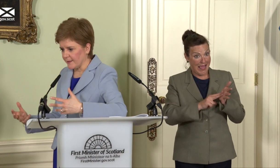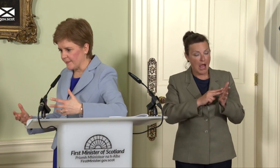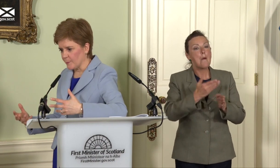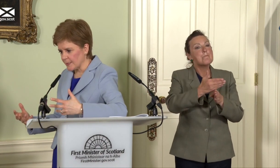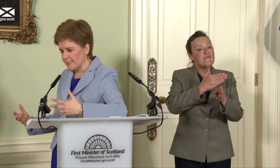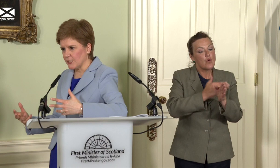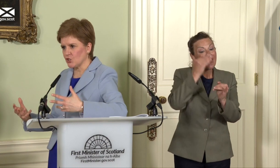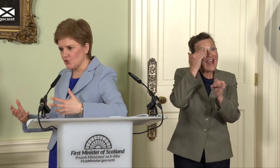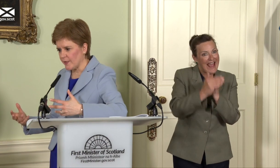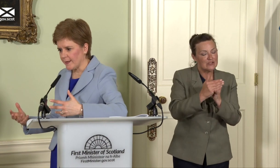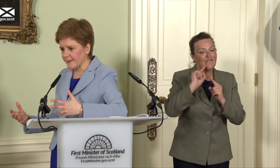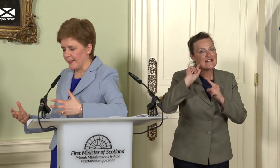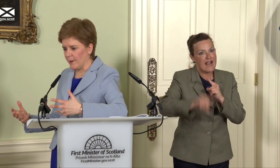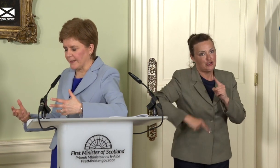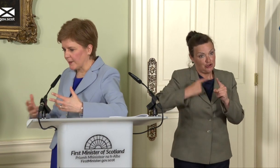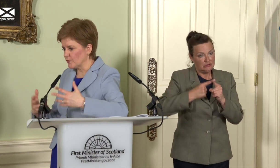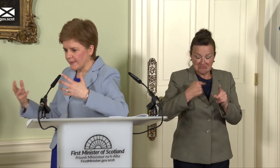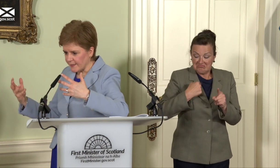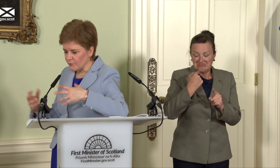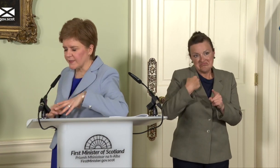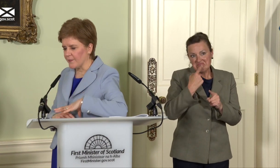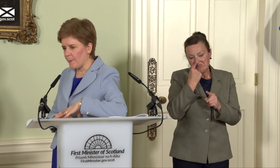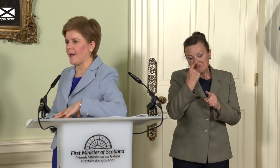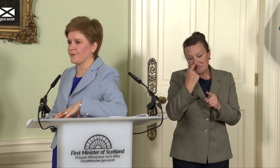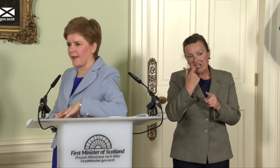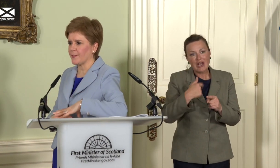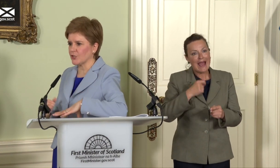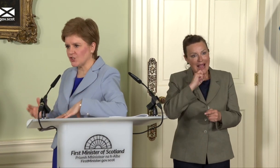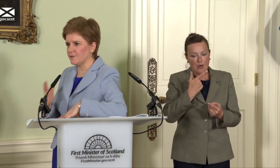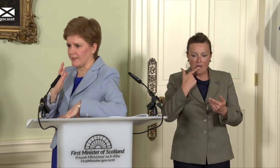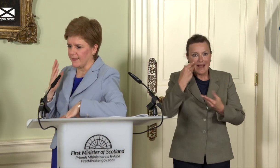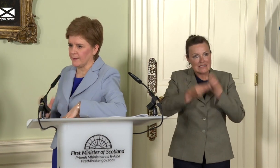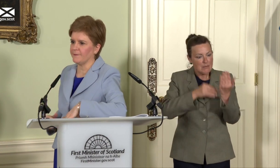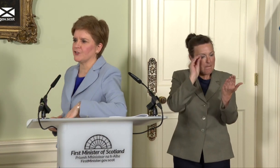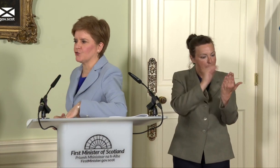the ability to do that, and I will set out the path that I think achieves that very soon.